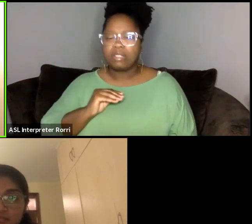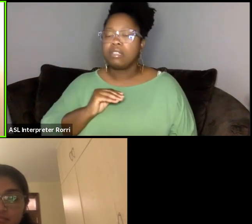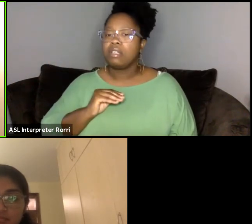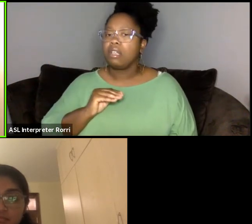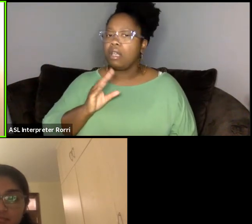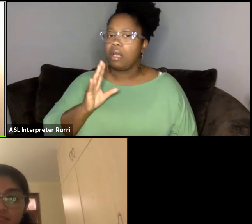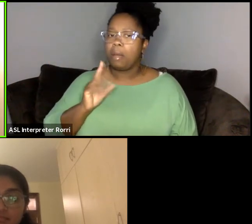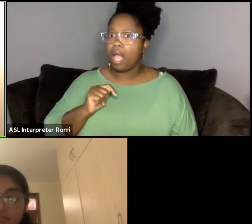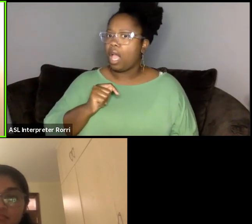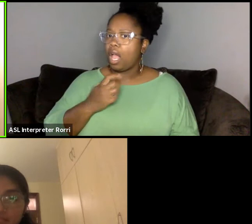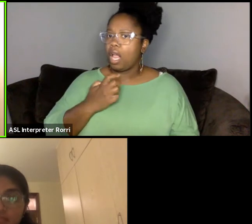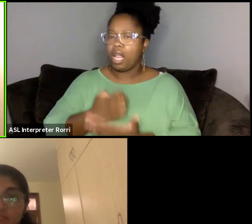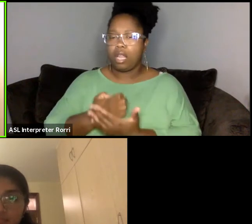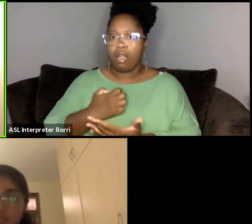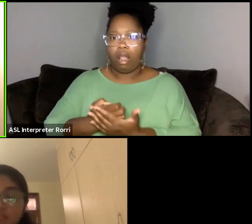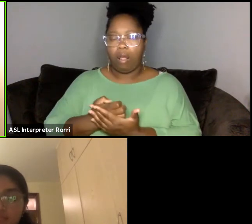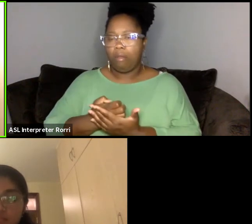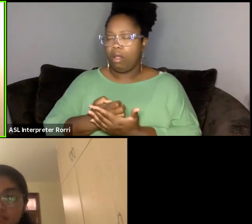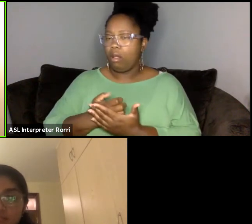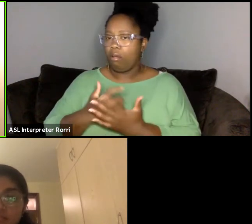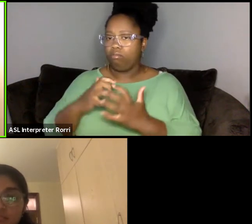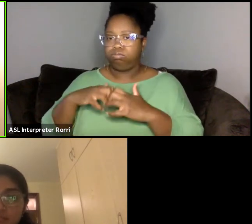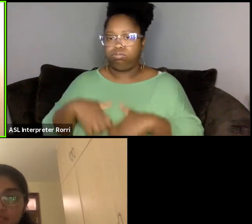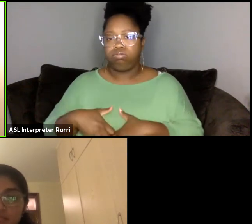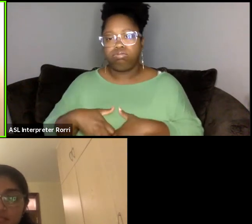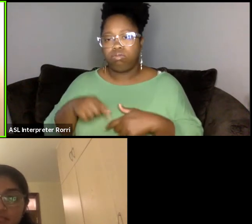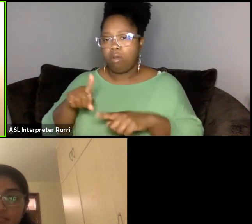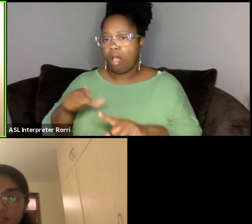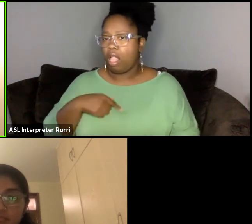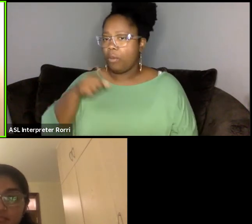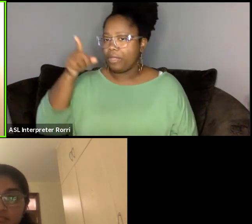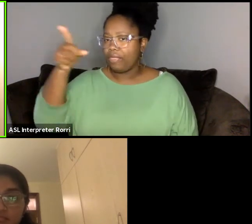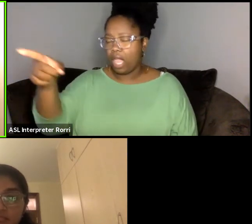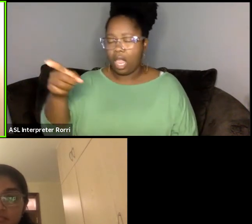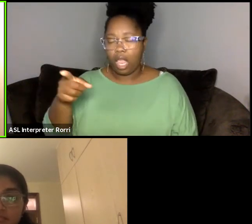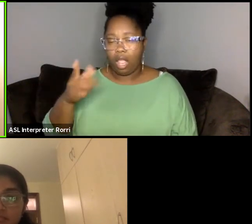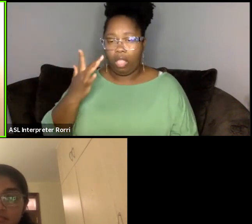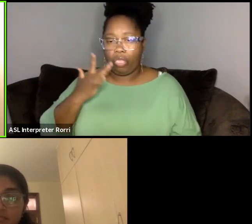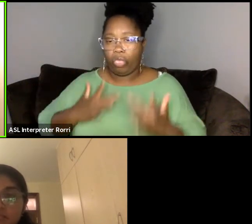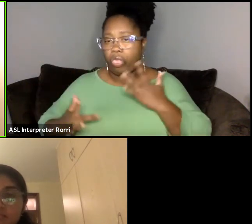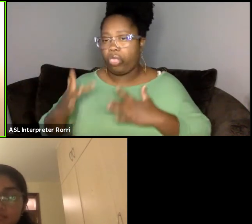when I was there. And so, you know, working multiple jobs